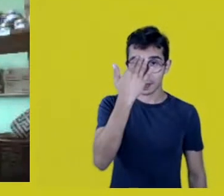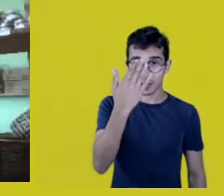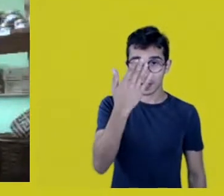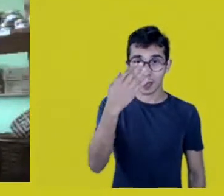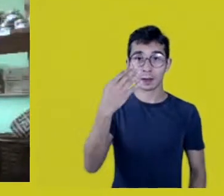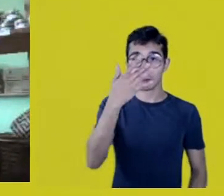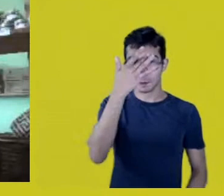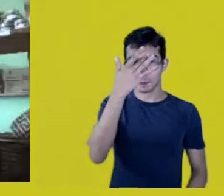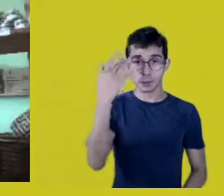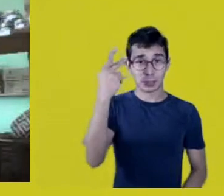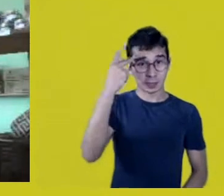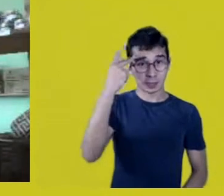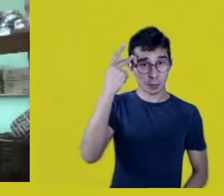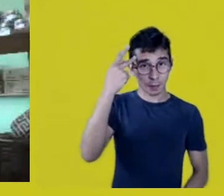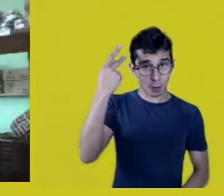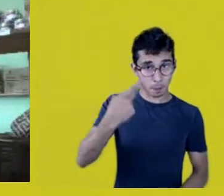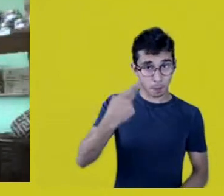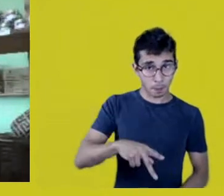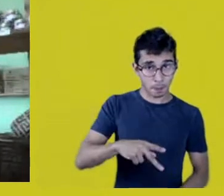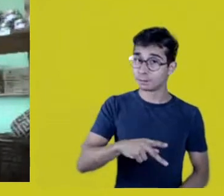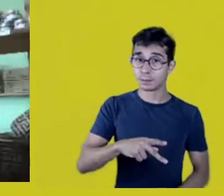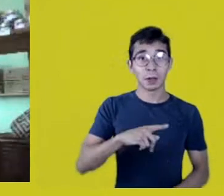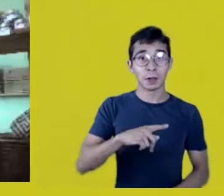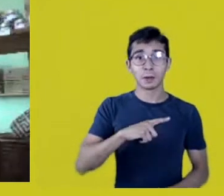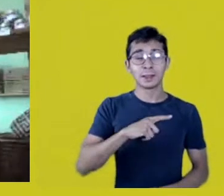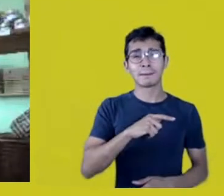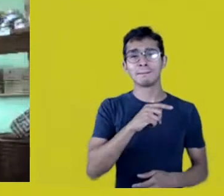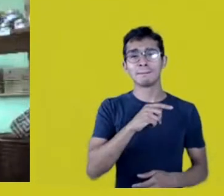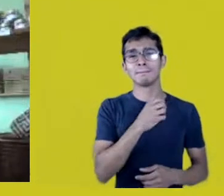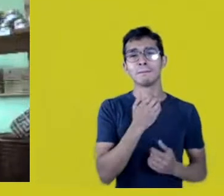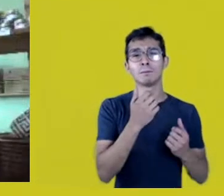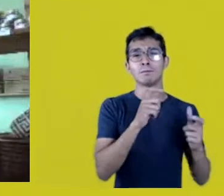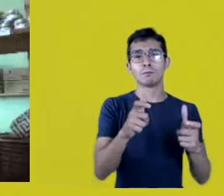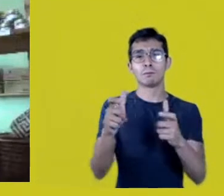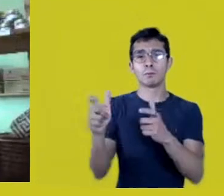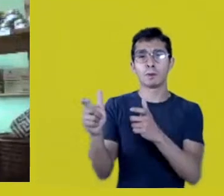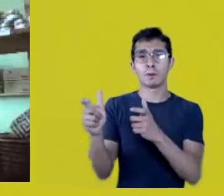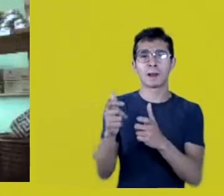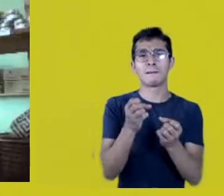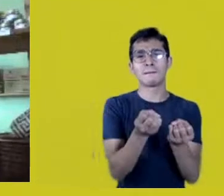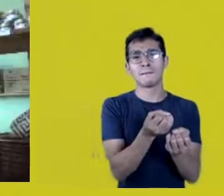outside this circumstance of proximity with us,